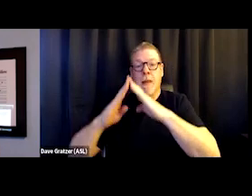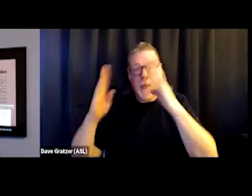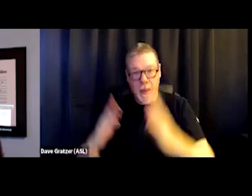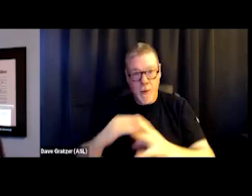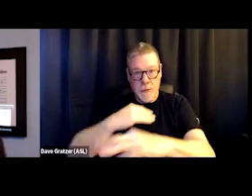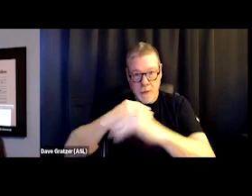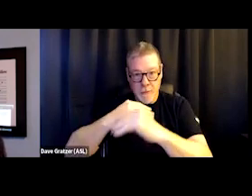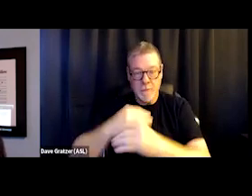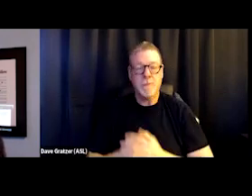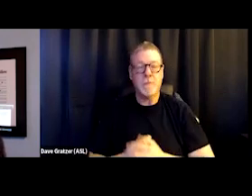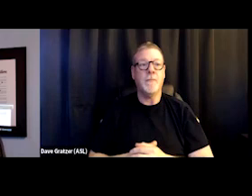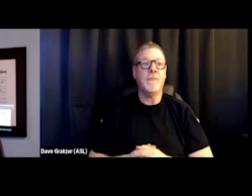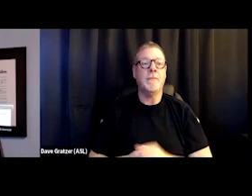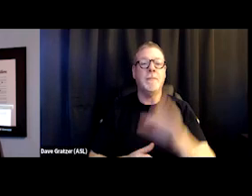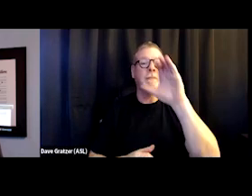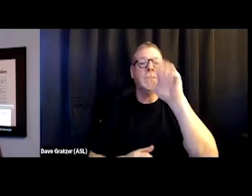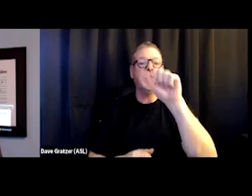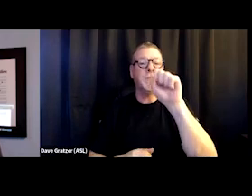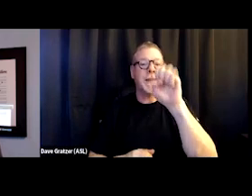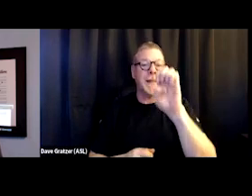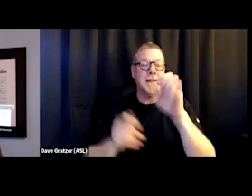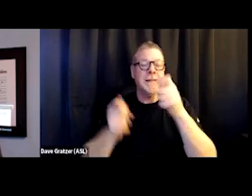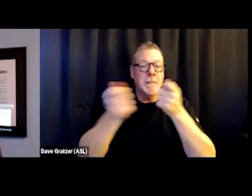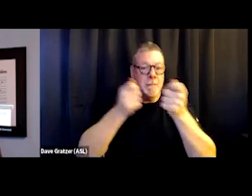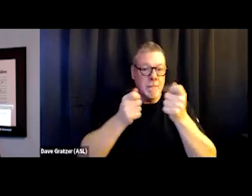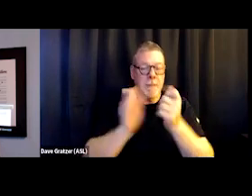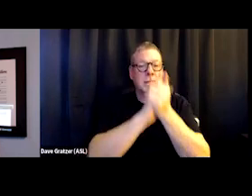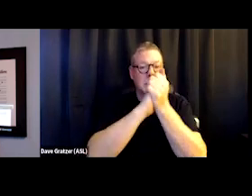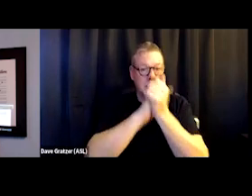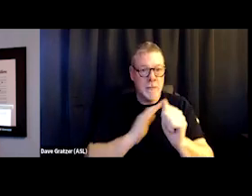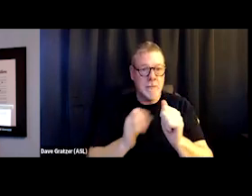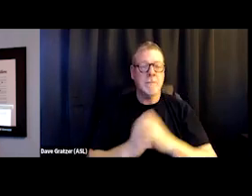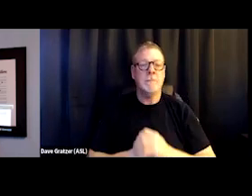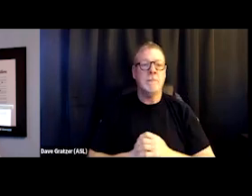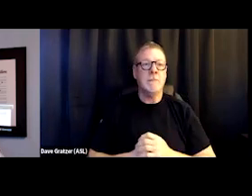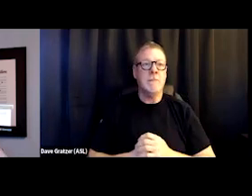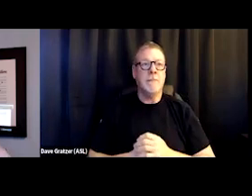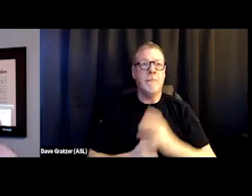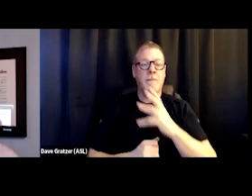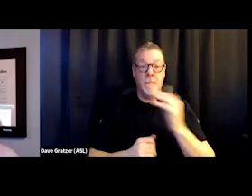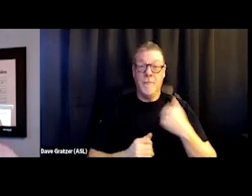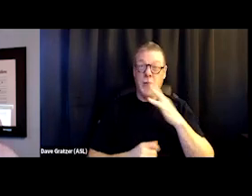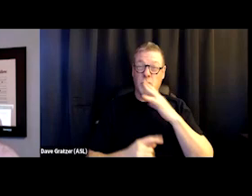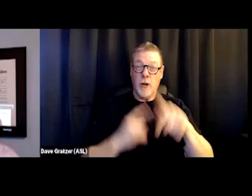And we have case management and skills training. So I mentioned this younger generation of people